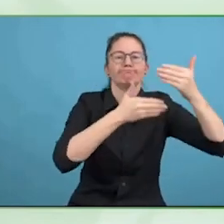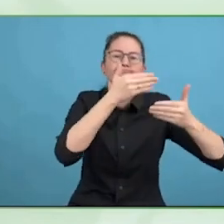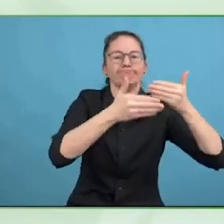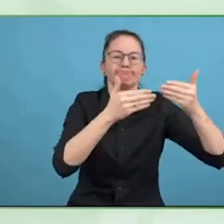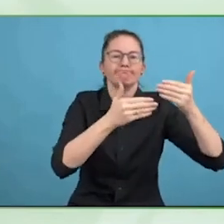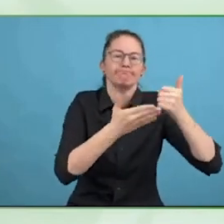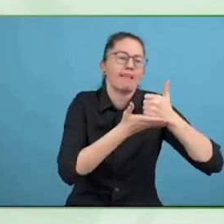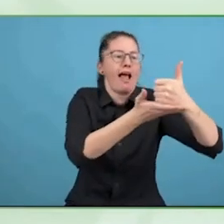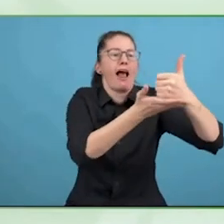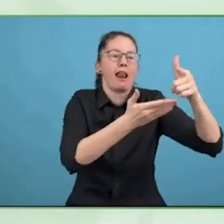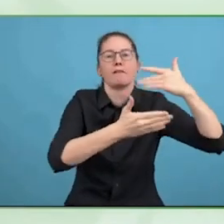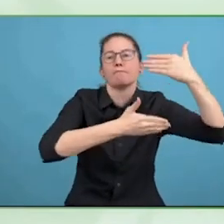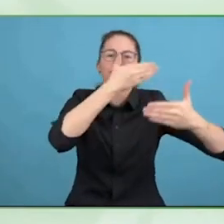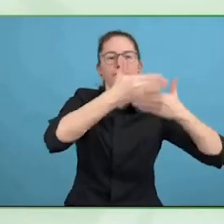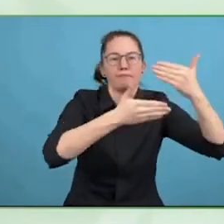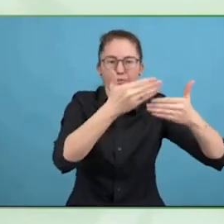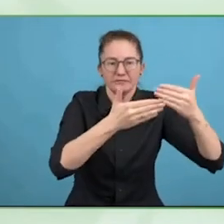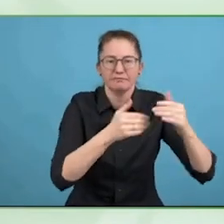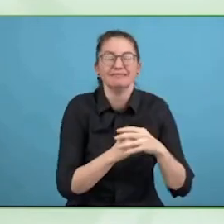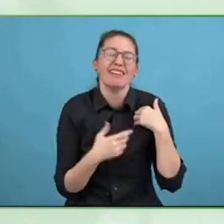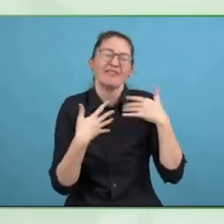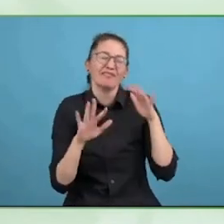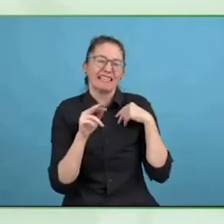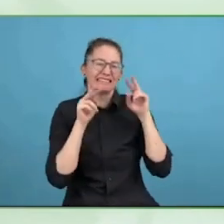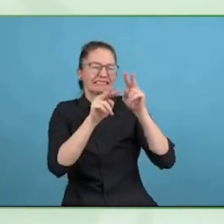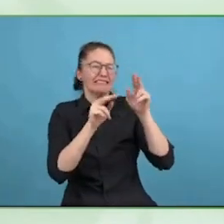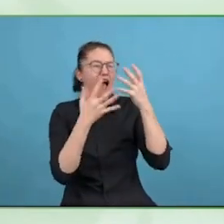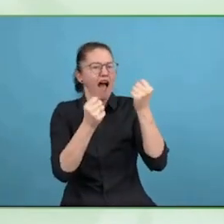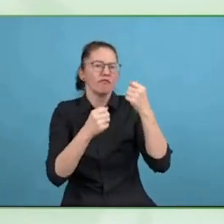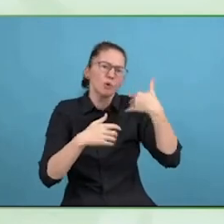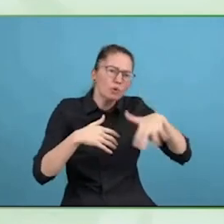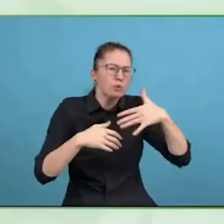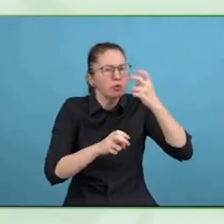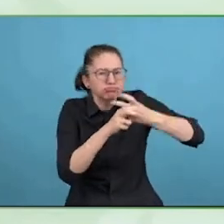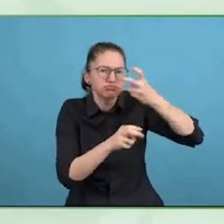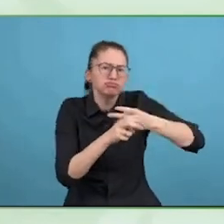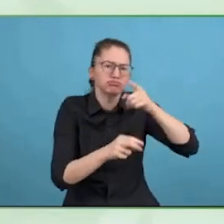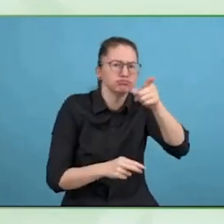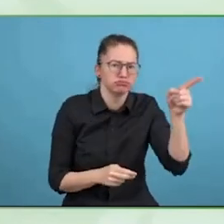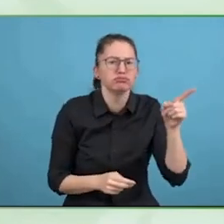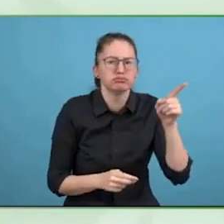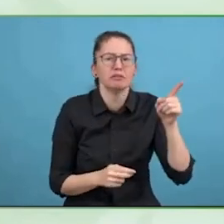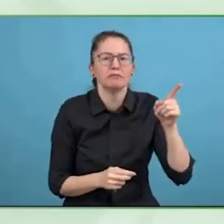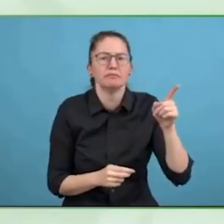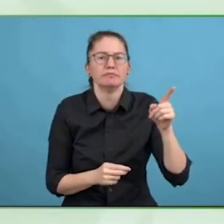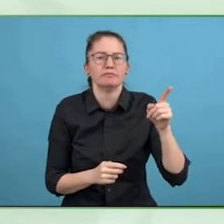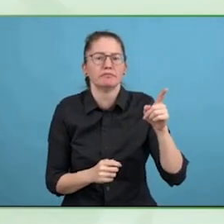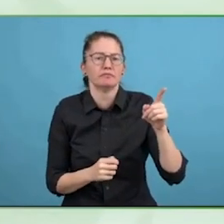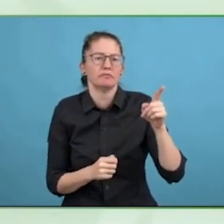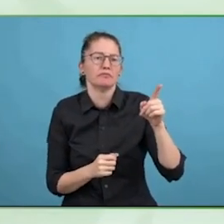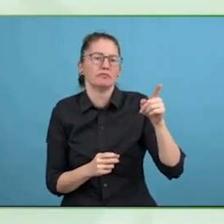going well in some of the markets but not in others, why is that and can we learn from the markets where it is going well?